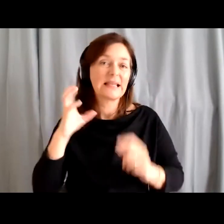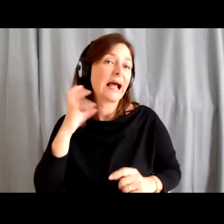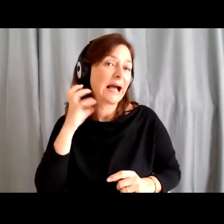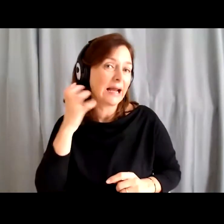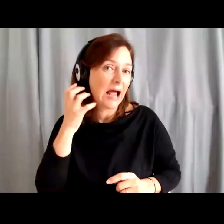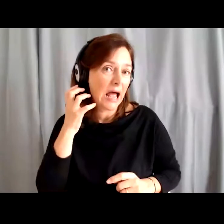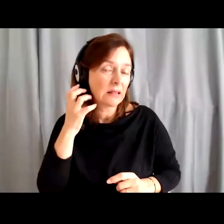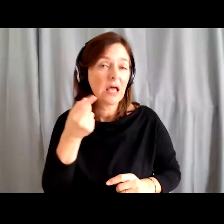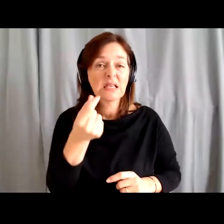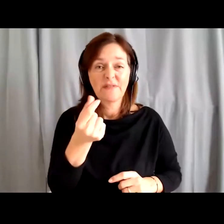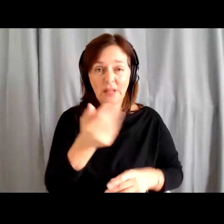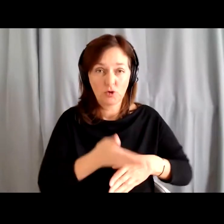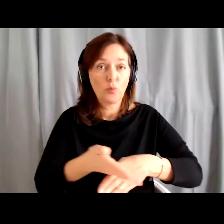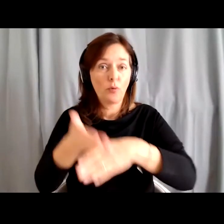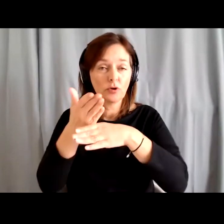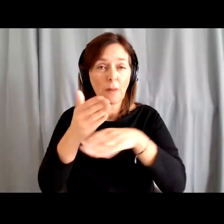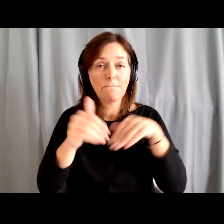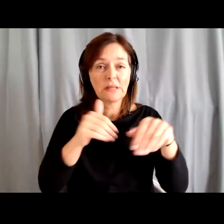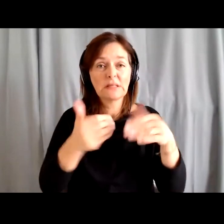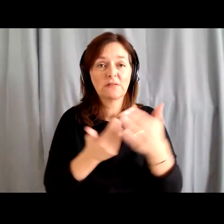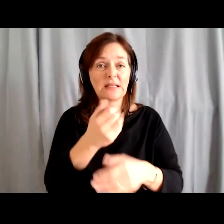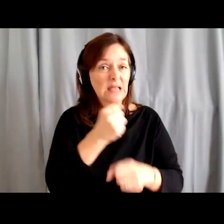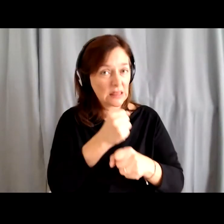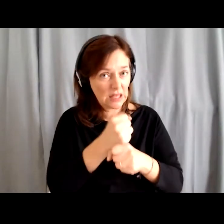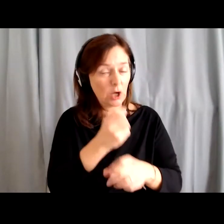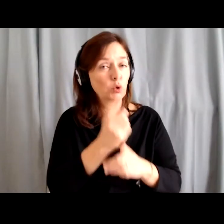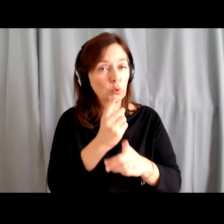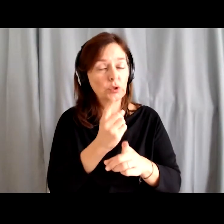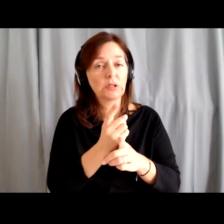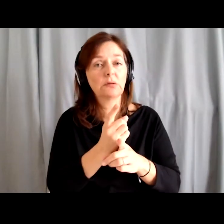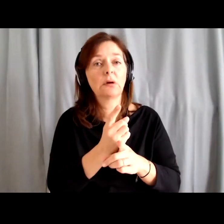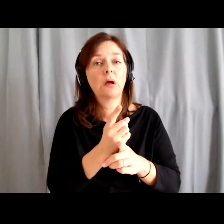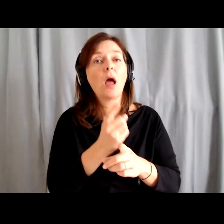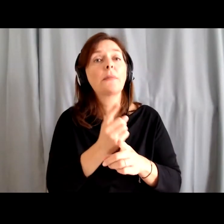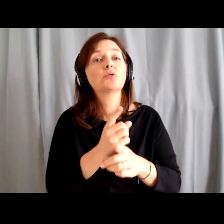support of the Ministry of Labour and from other sources.